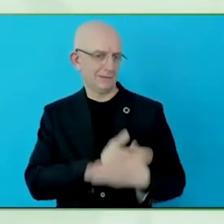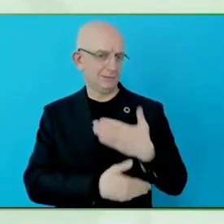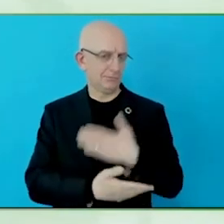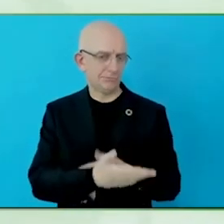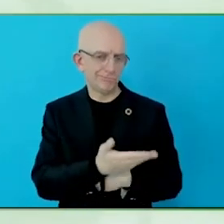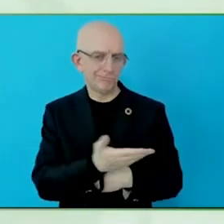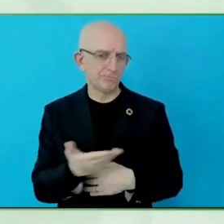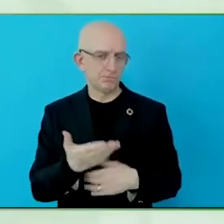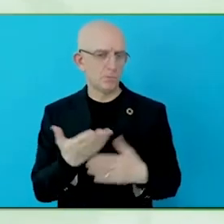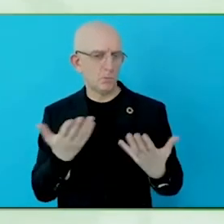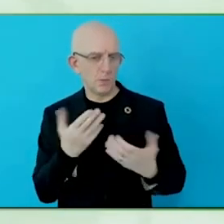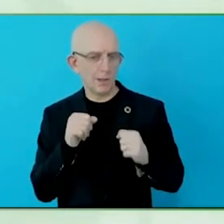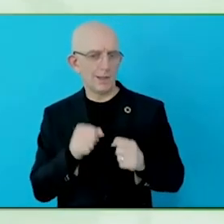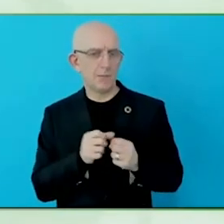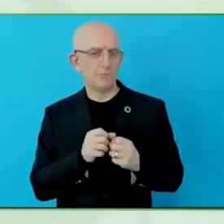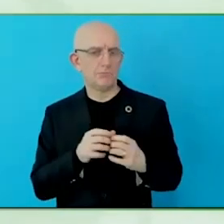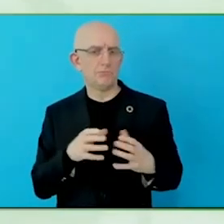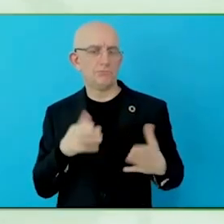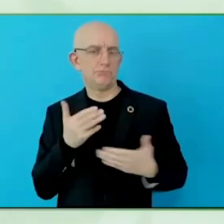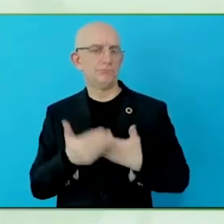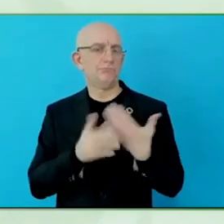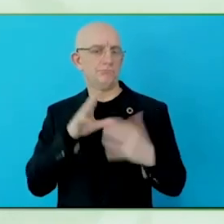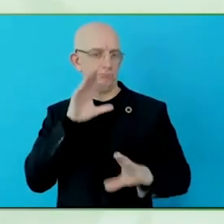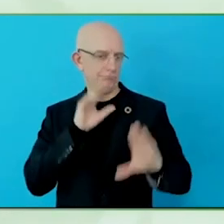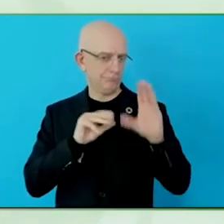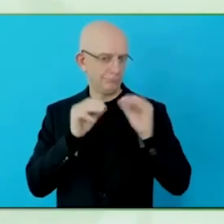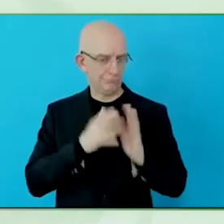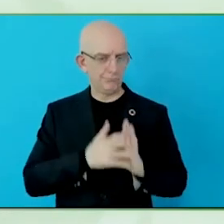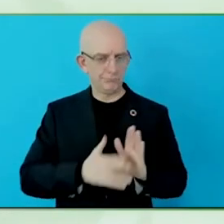our software products for five years now.